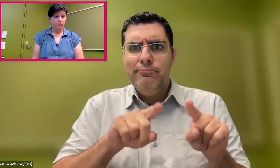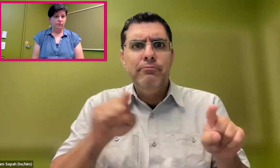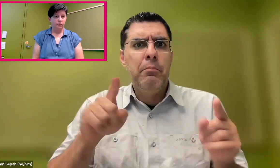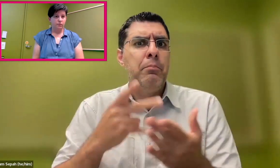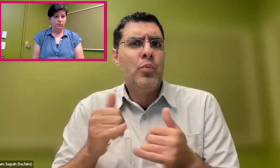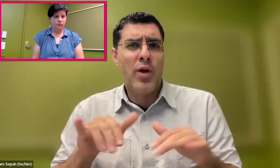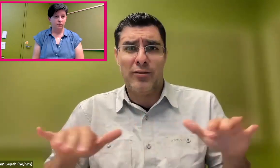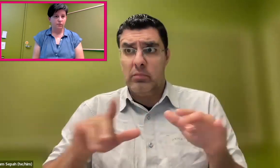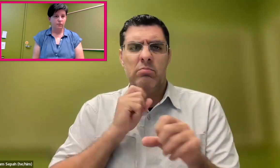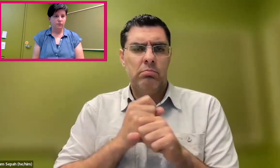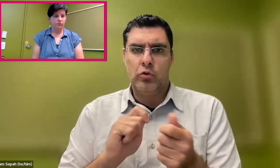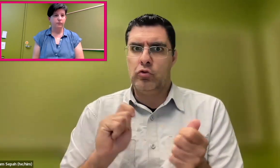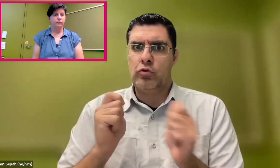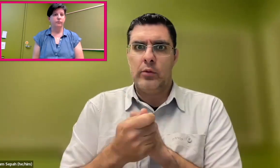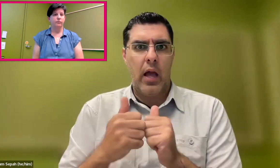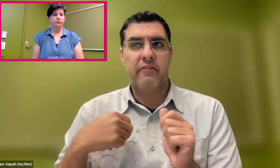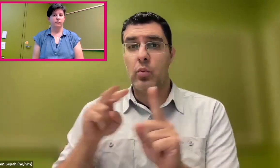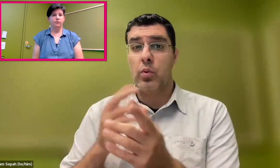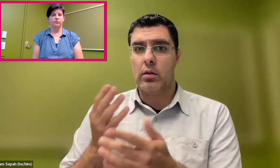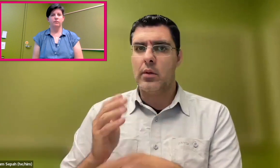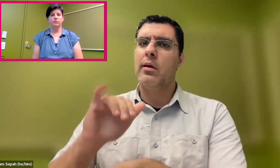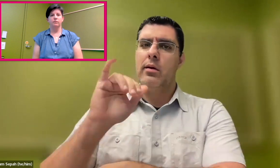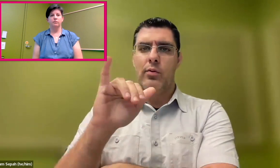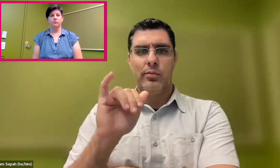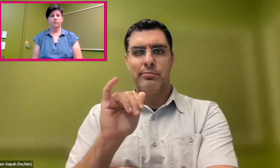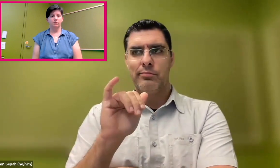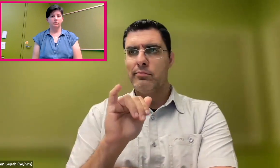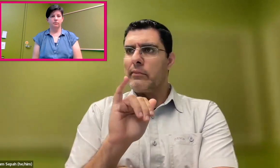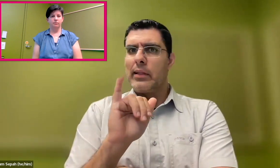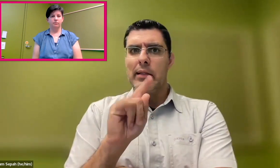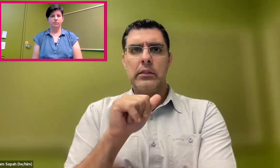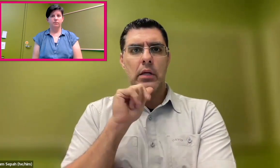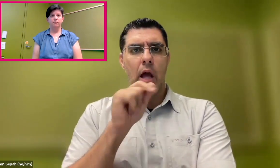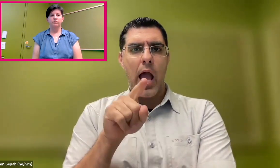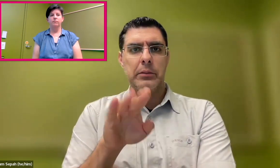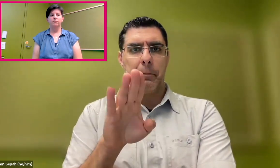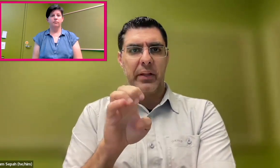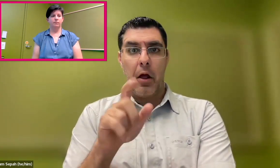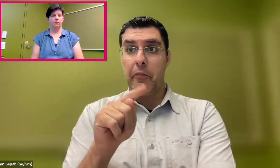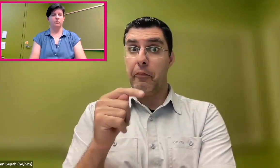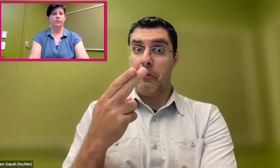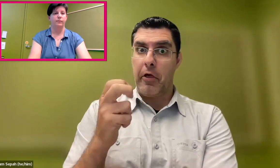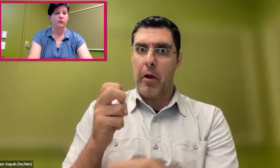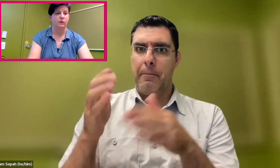And so yeah, these projects have really changed the trajectory of my career